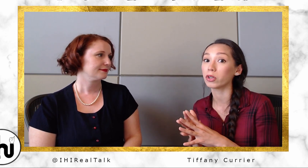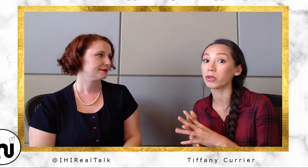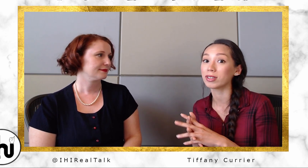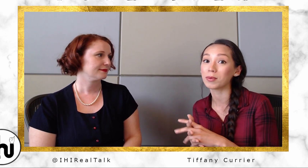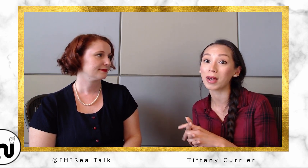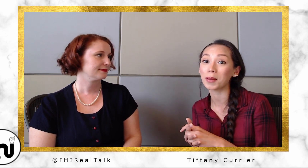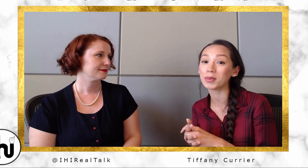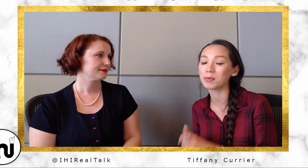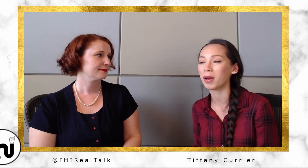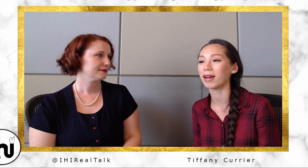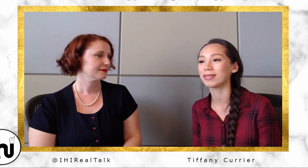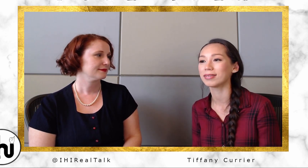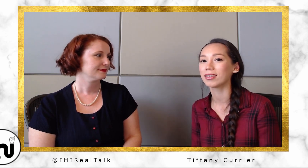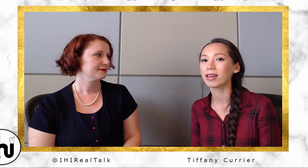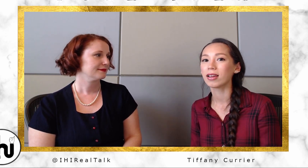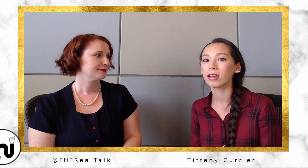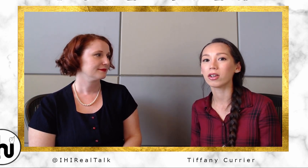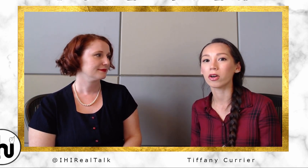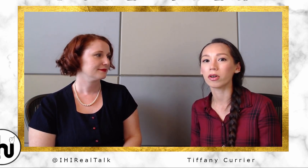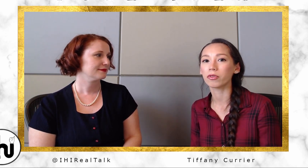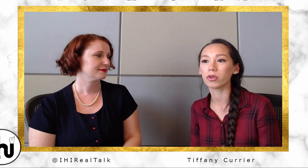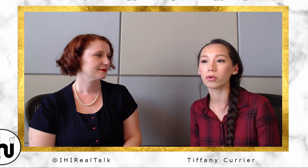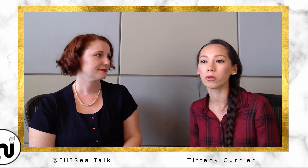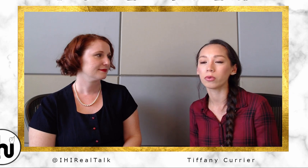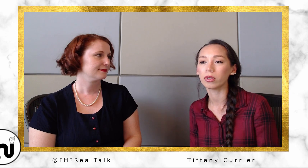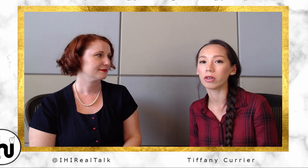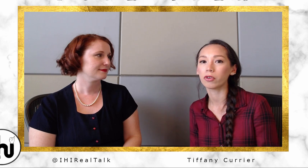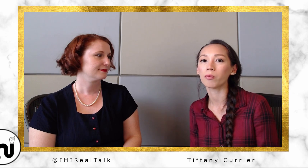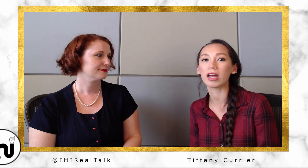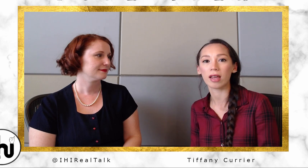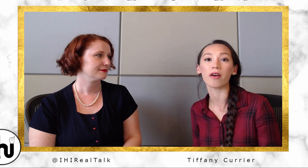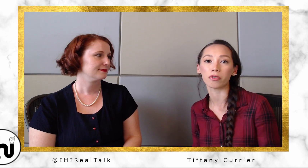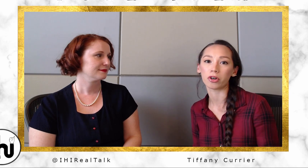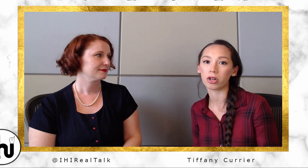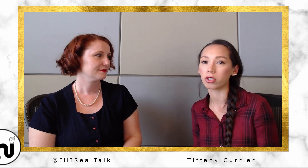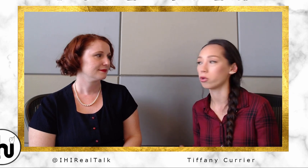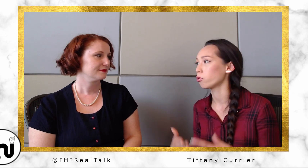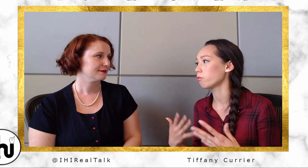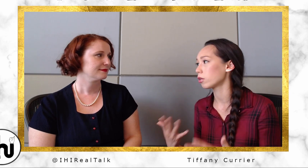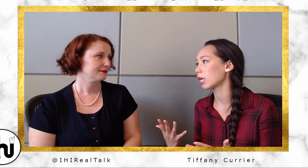sometimes, but you know... If you... If you make the effort, and you keep the